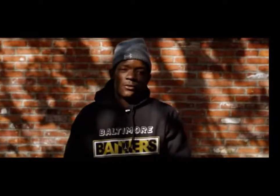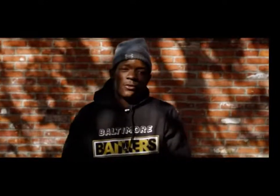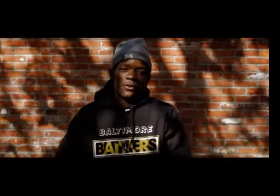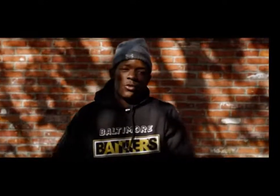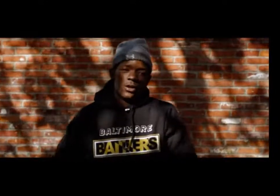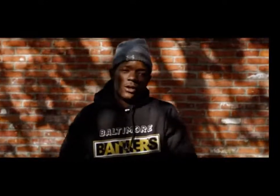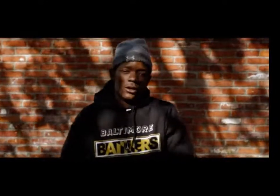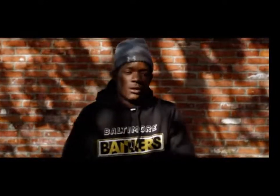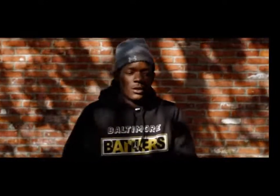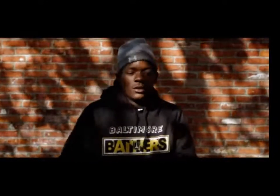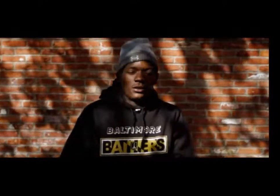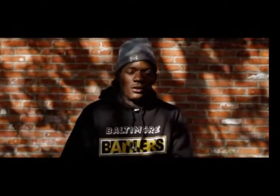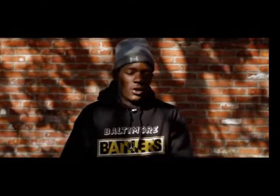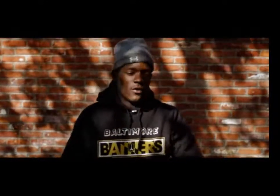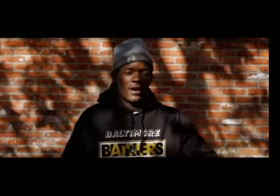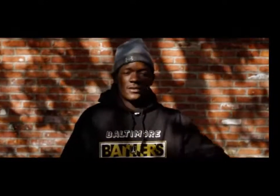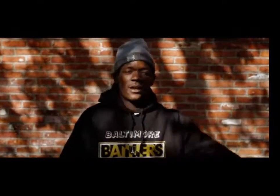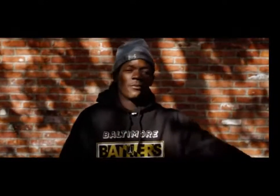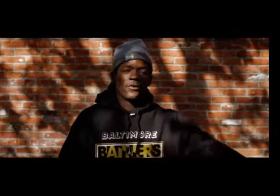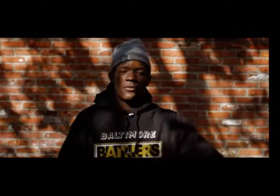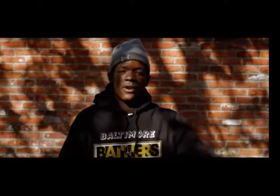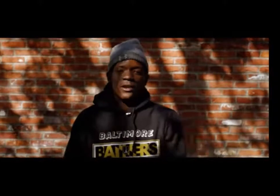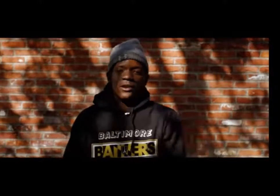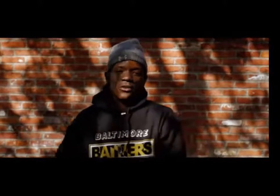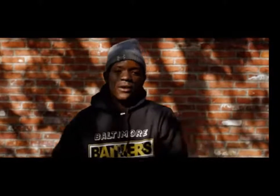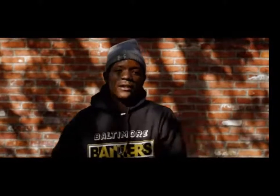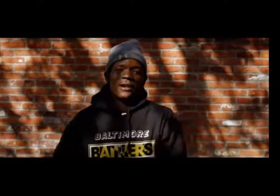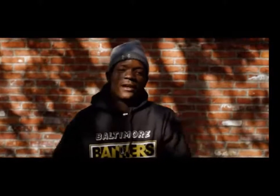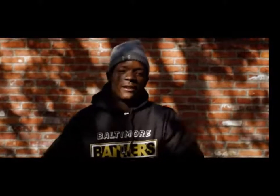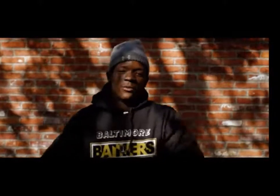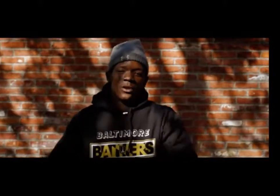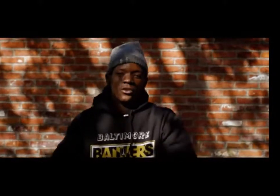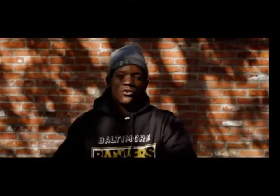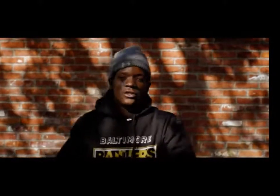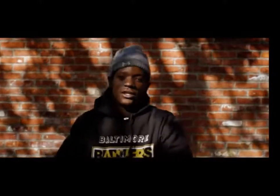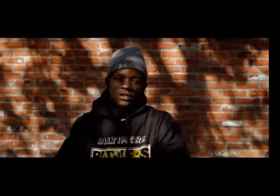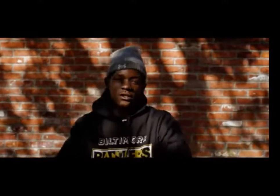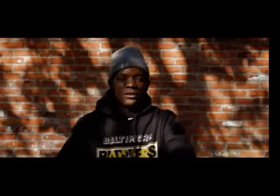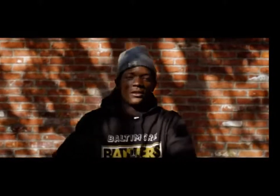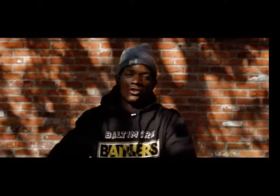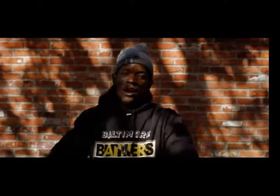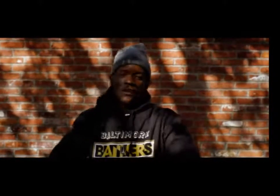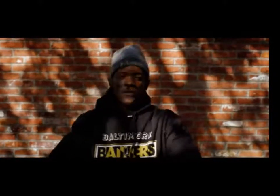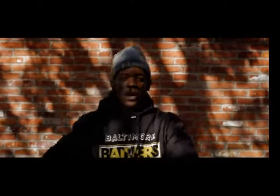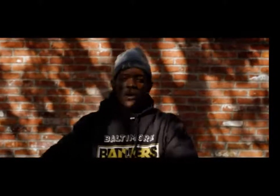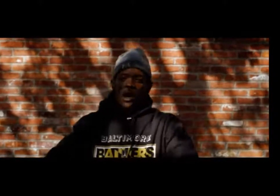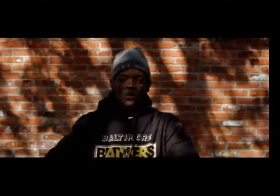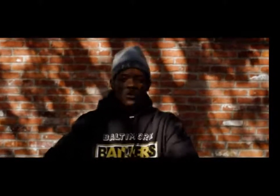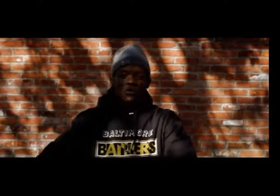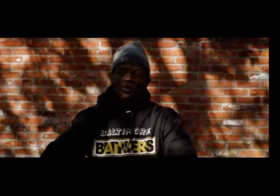you know took me out and told him to work with me one-on-one for a little bit instead of him telling you he's showing you how right telling you for real or